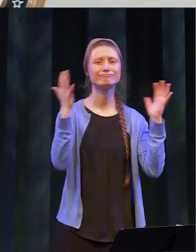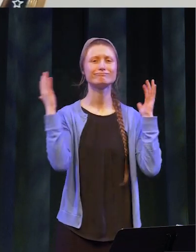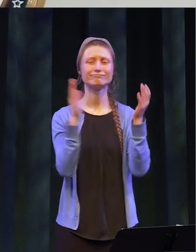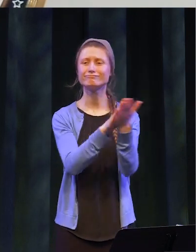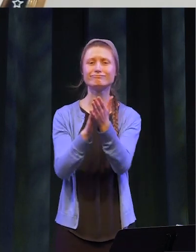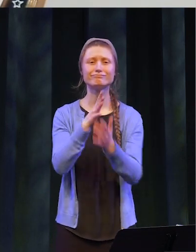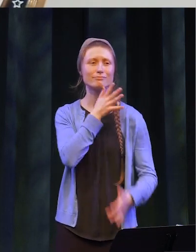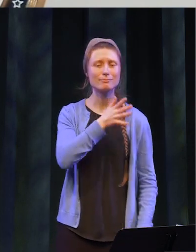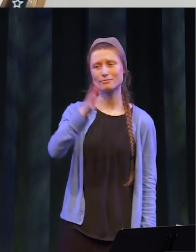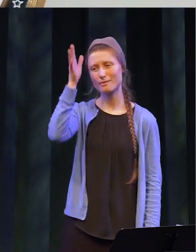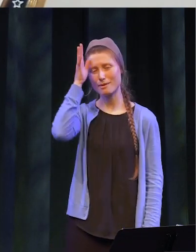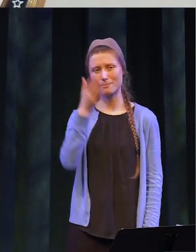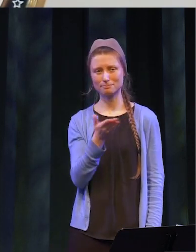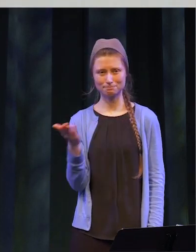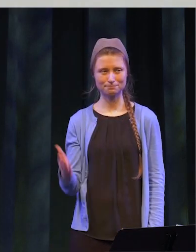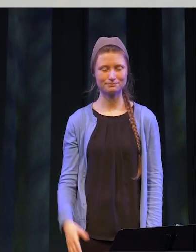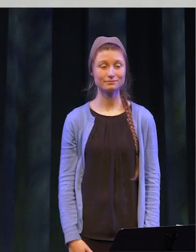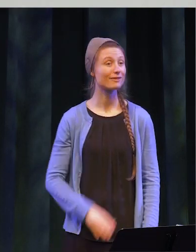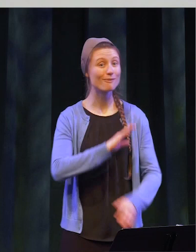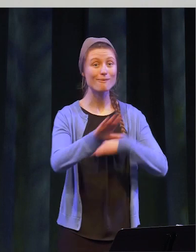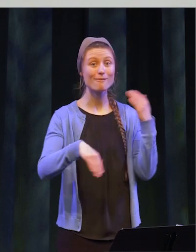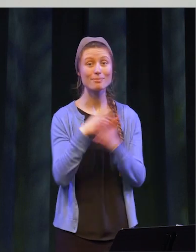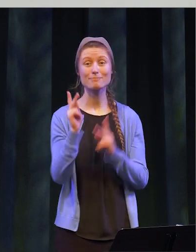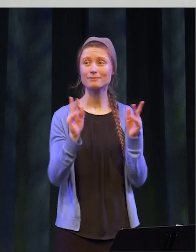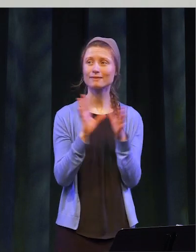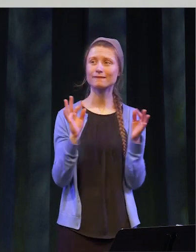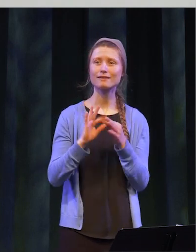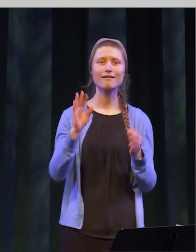the moms and dads. Everyone says your senior year in college